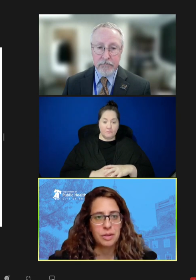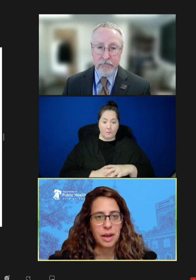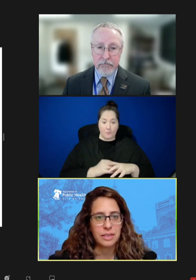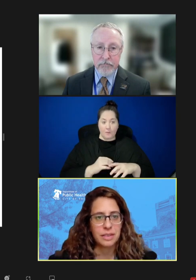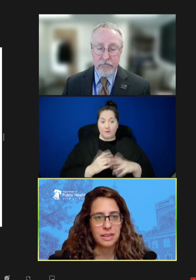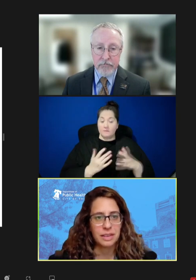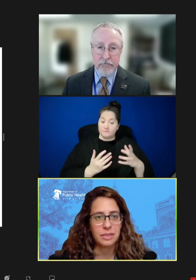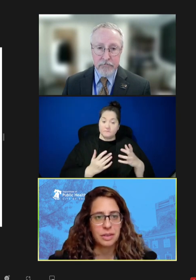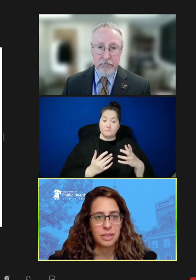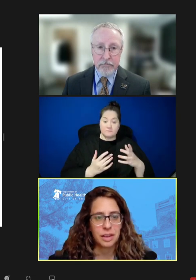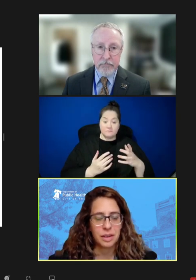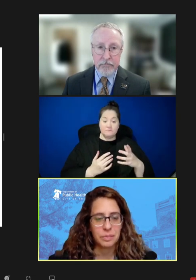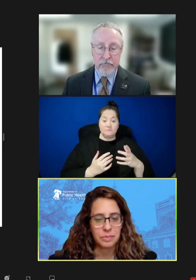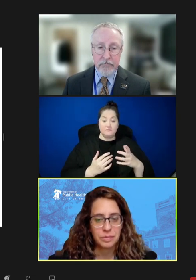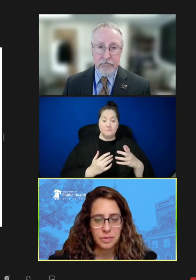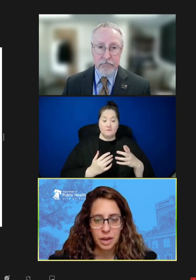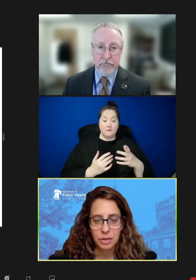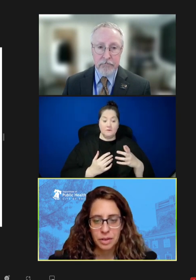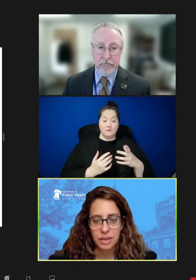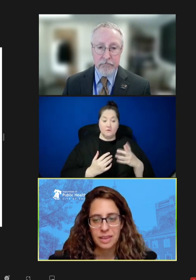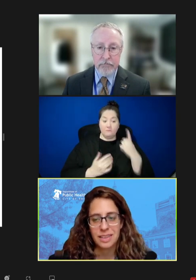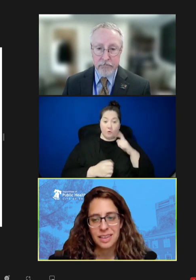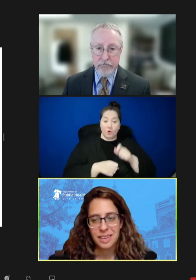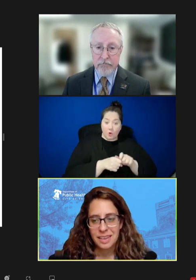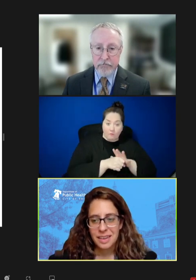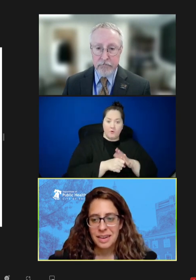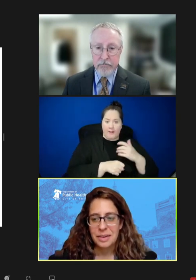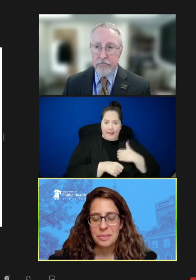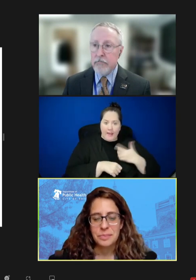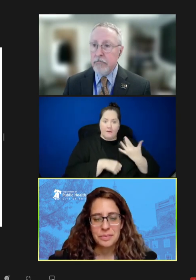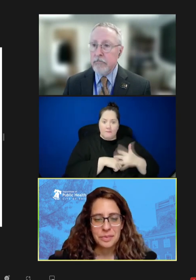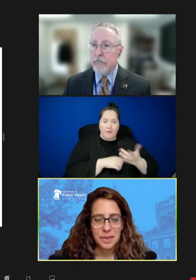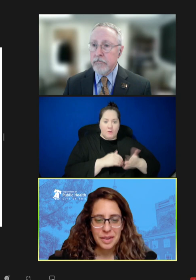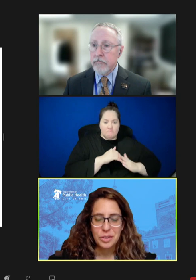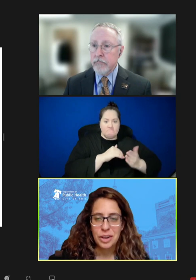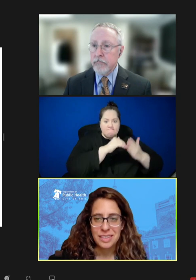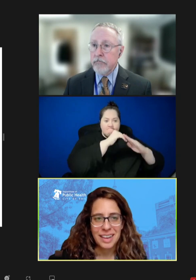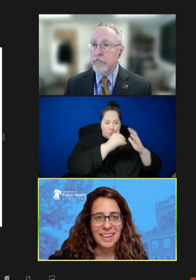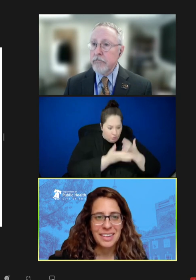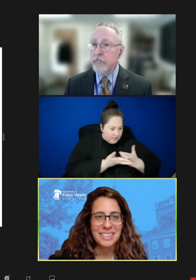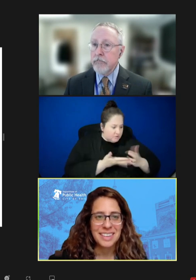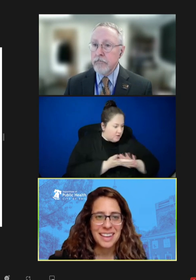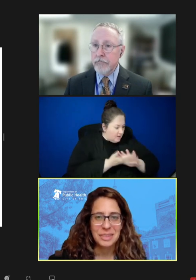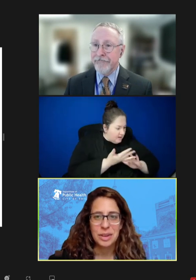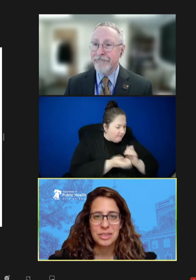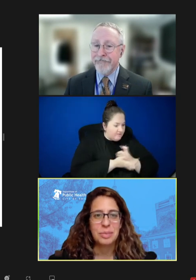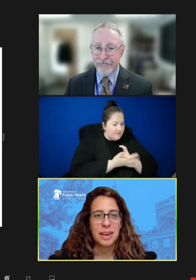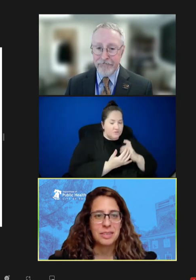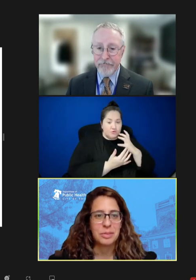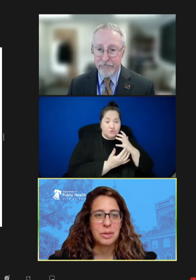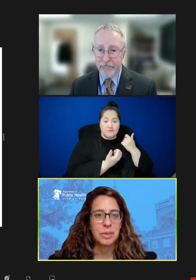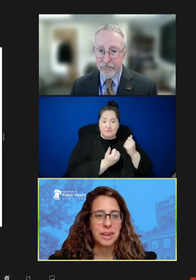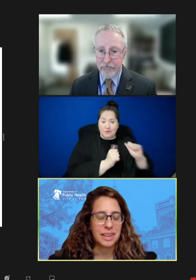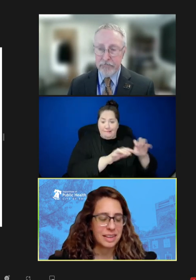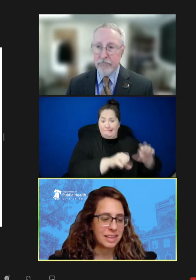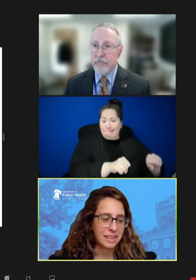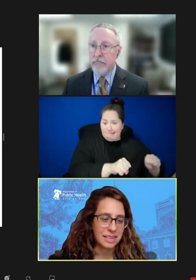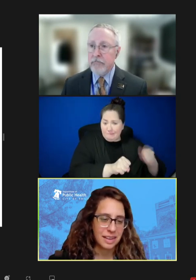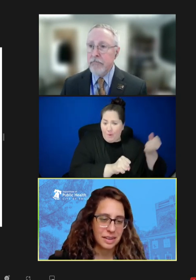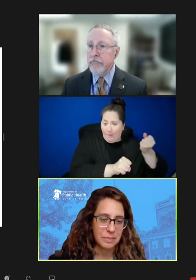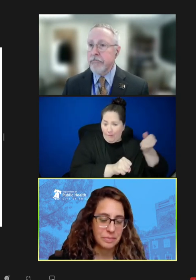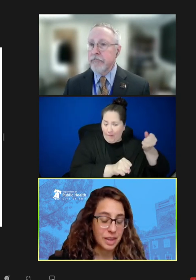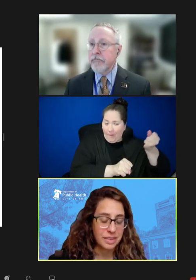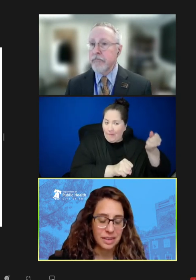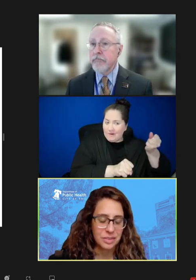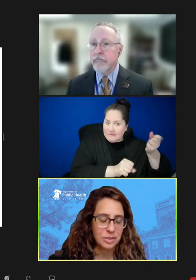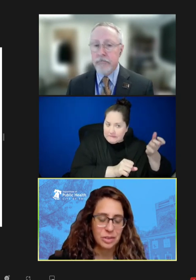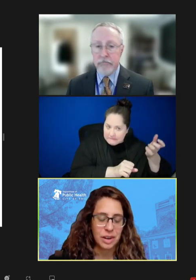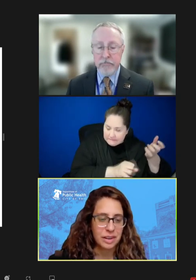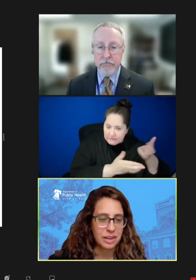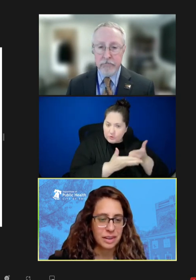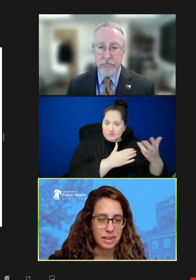capacity with COVID and trying to hang on to that as much as possible. But it does require, you